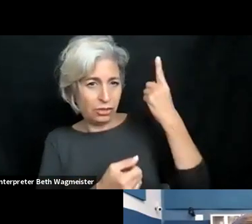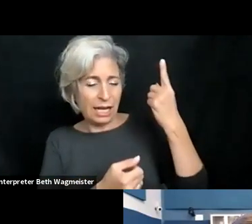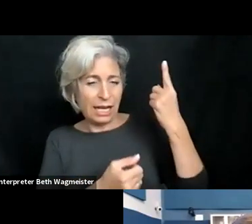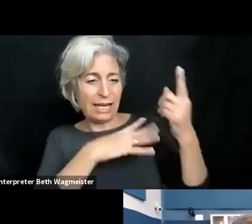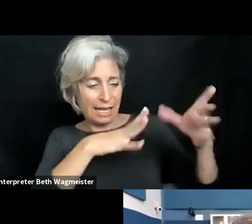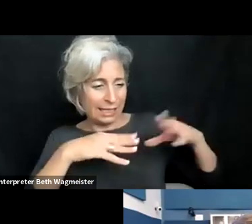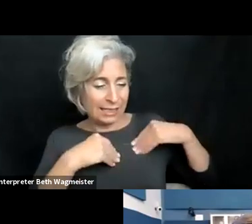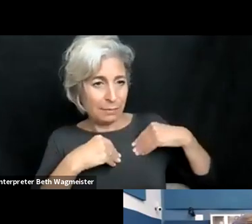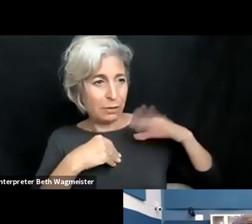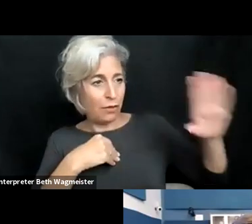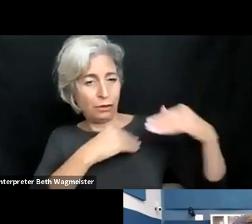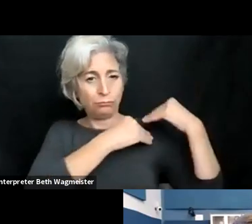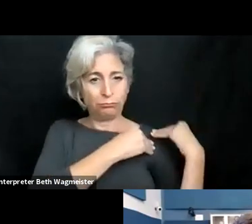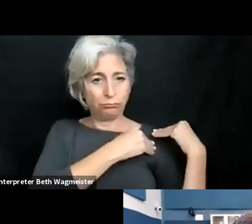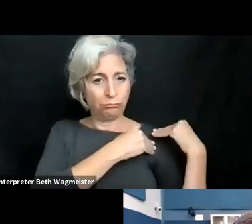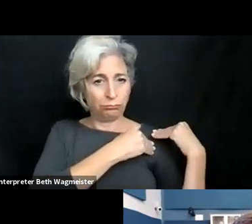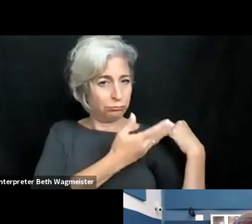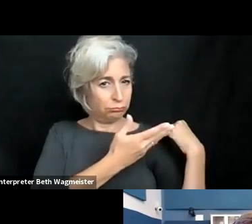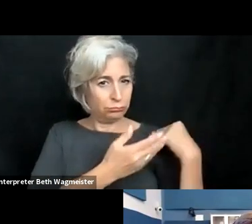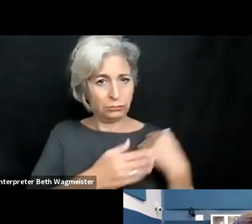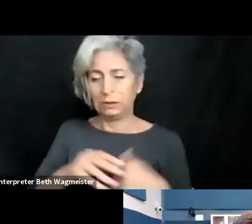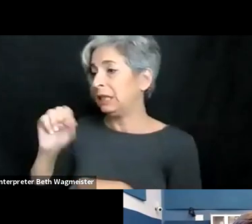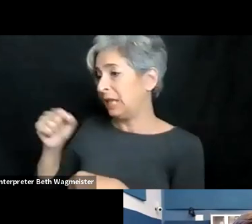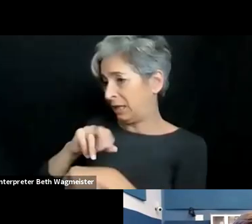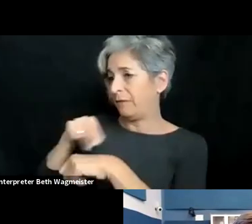train, prepare, or first make aware the educators